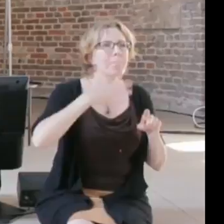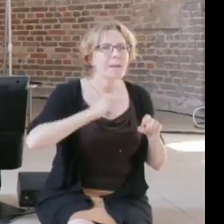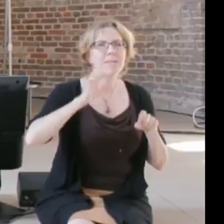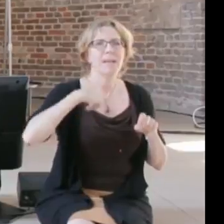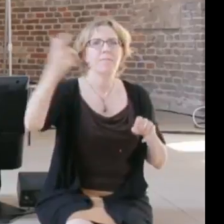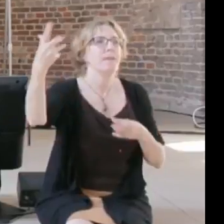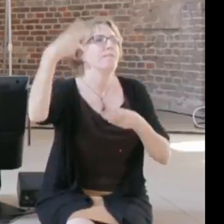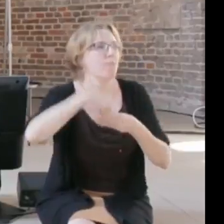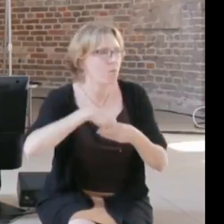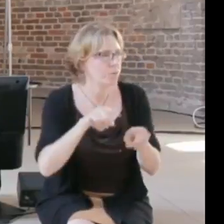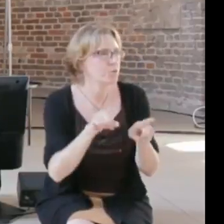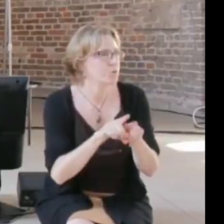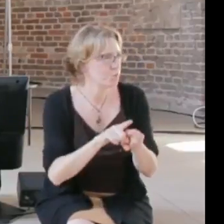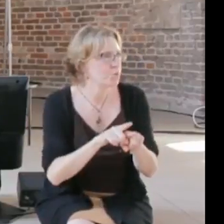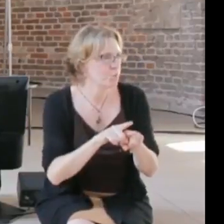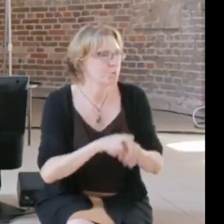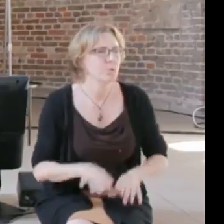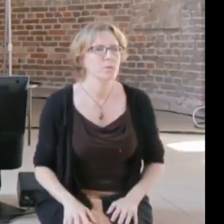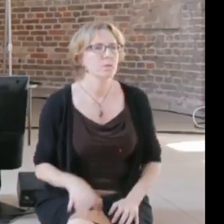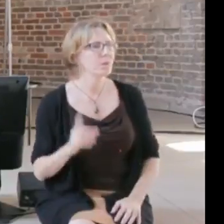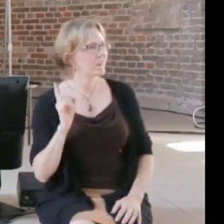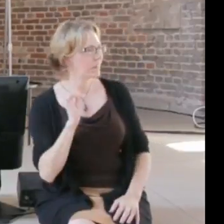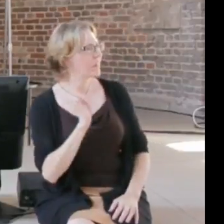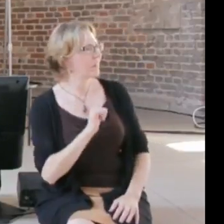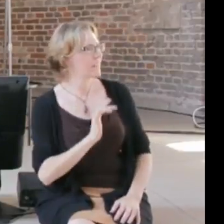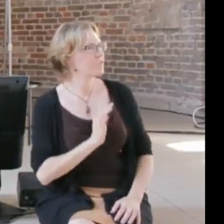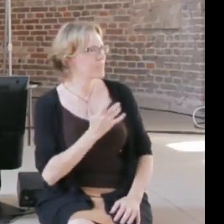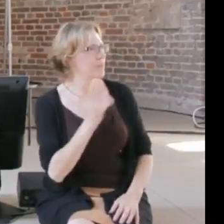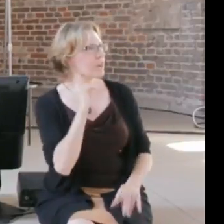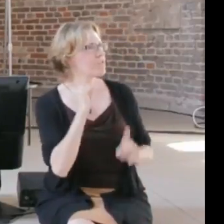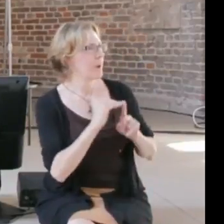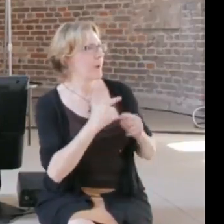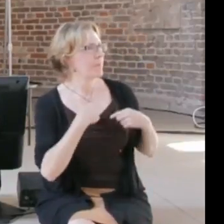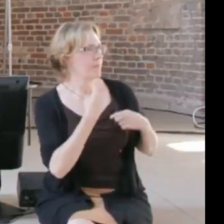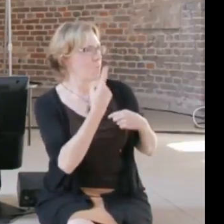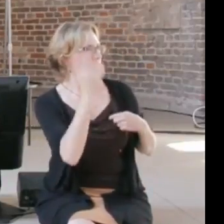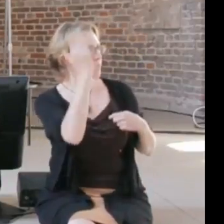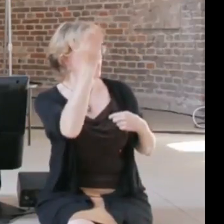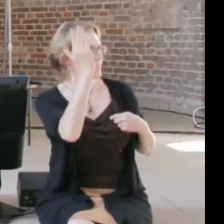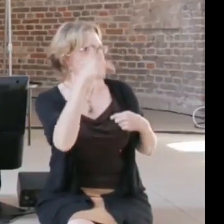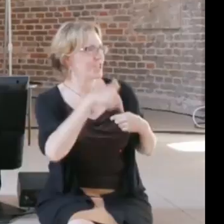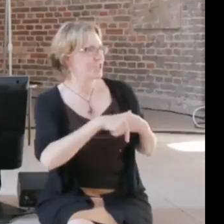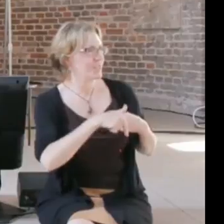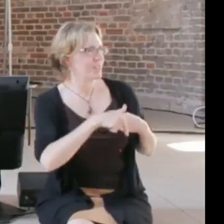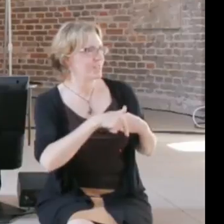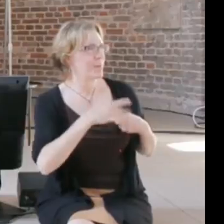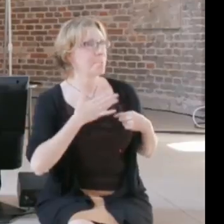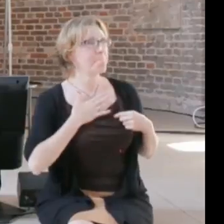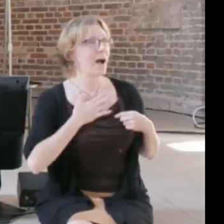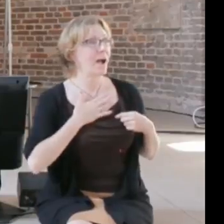Yeah and actually this reminds me of something I saw in one of the presentations, the Myex.ai